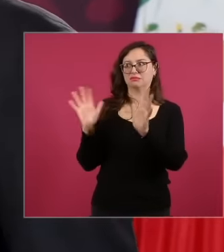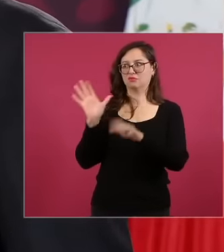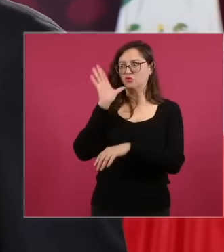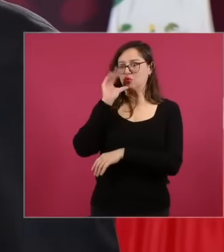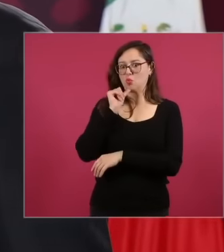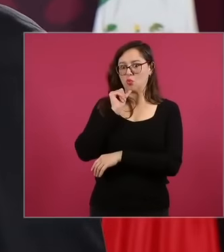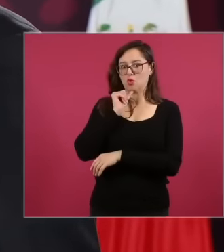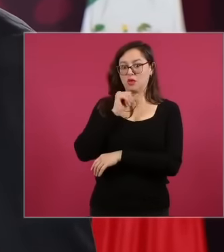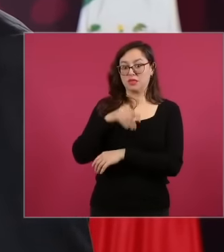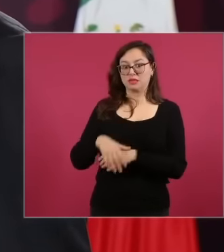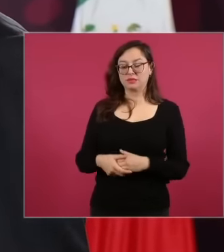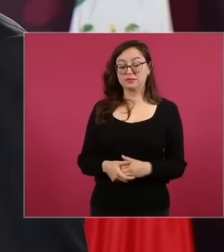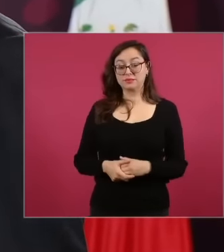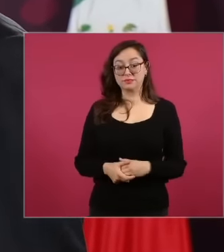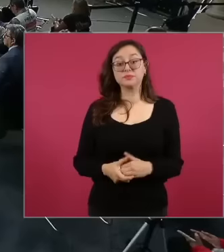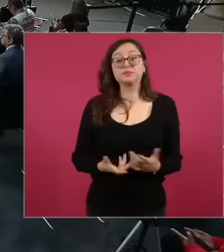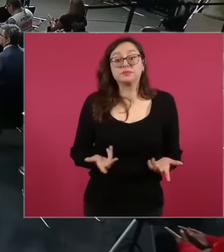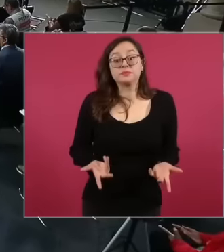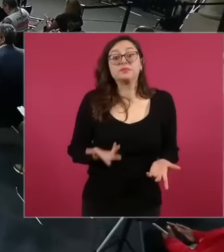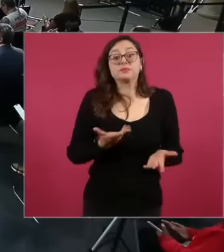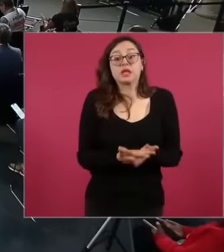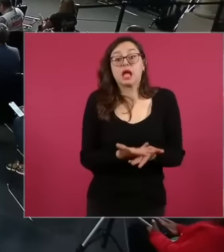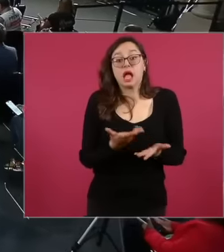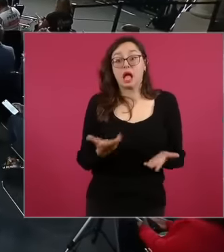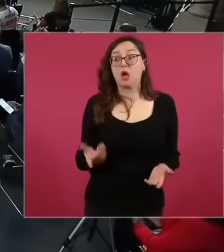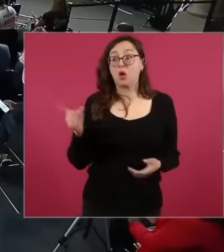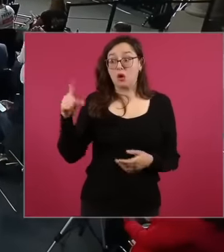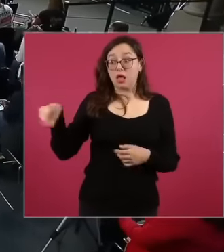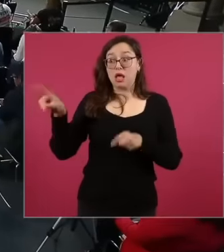would have to be taken by the current members of the plenary session once